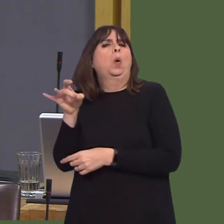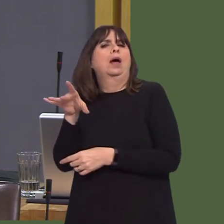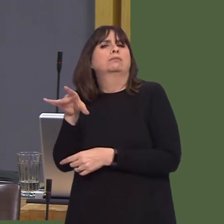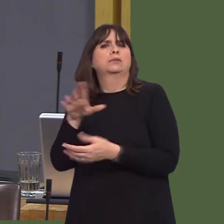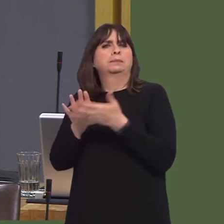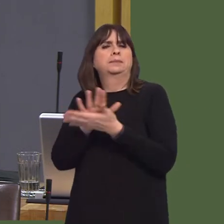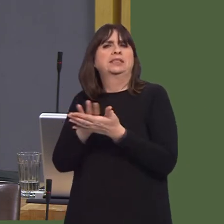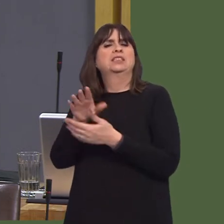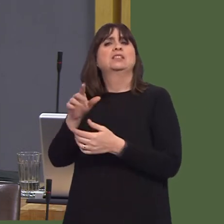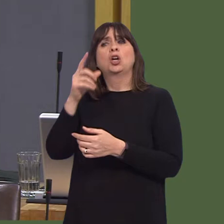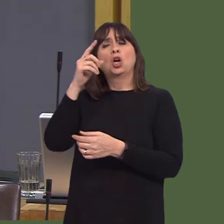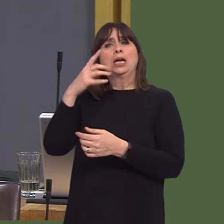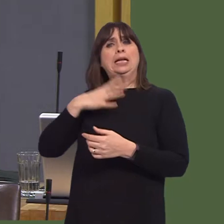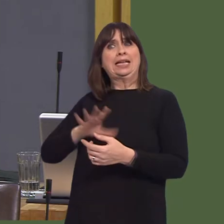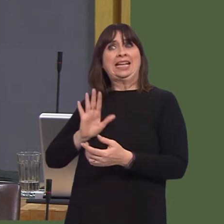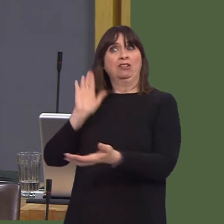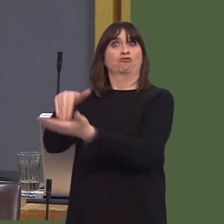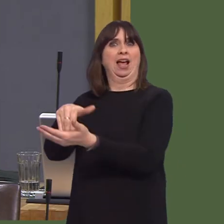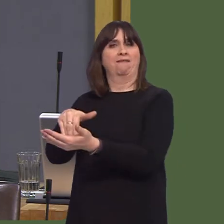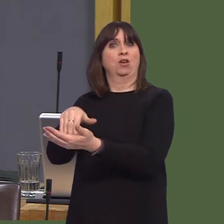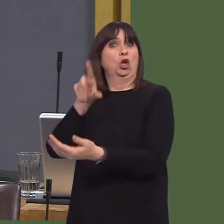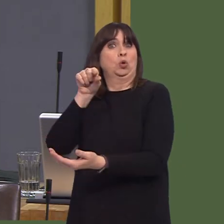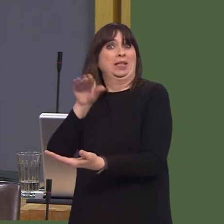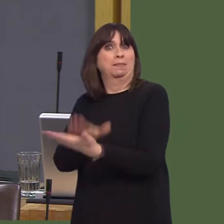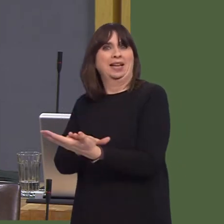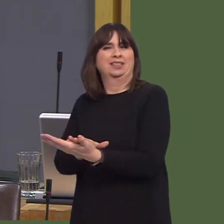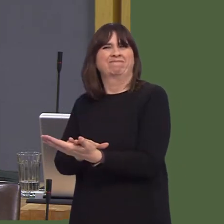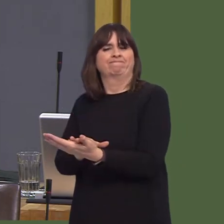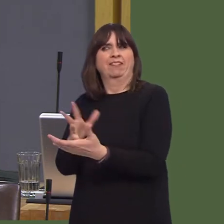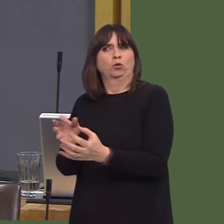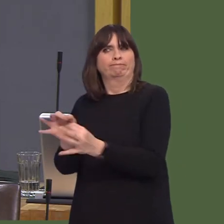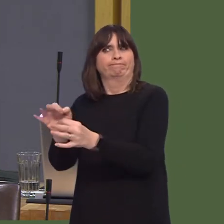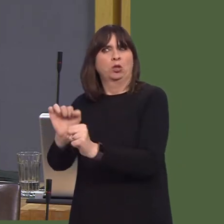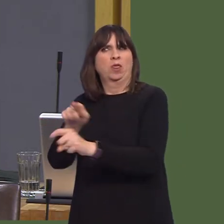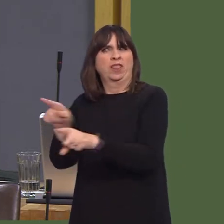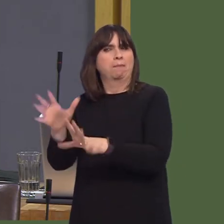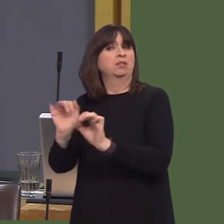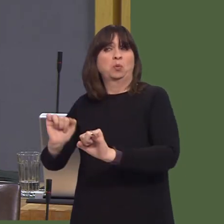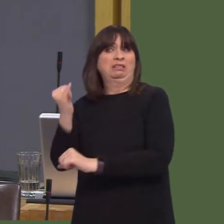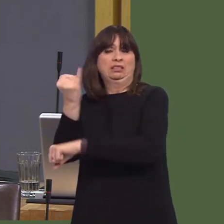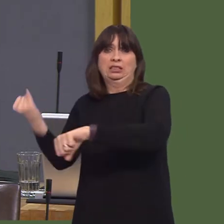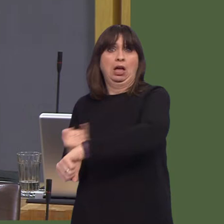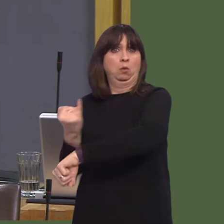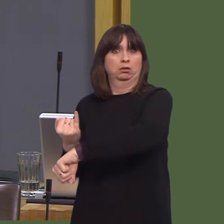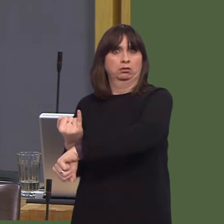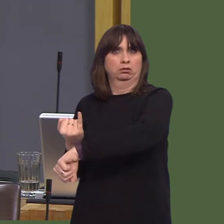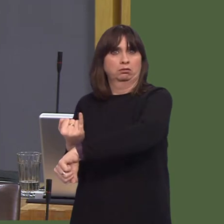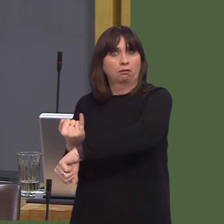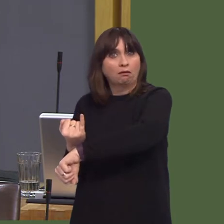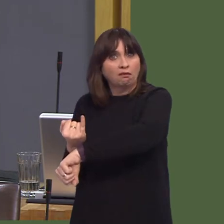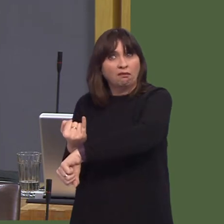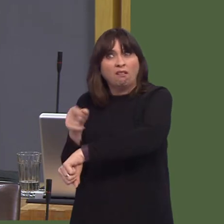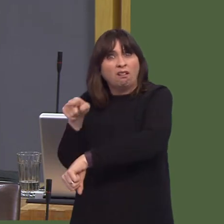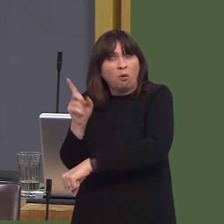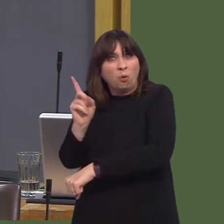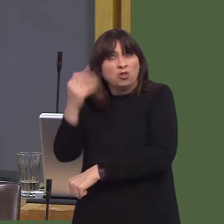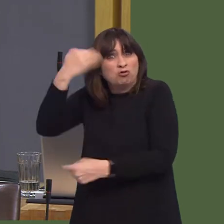that total was 6 per cent down on the same period last yearóand lower than the totals